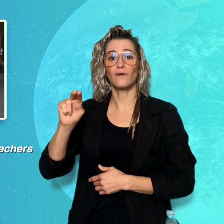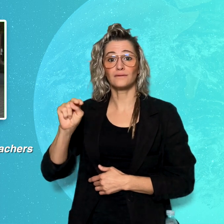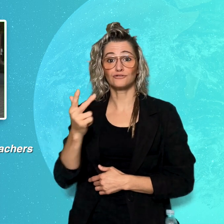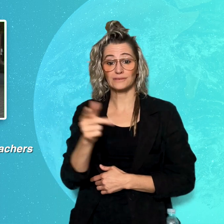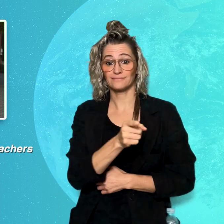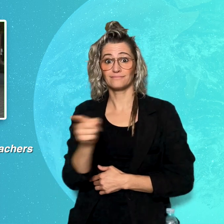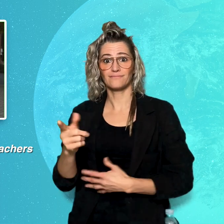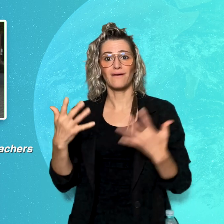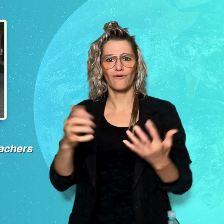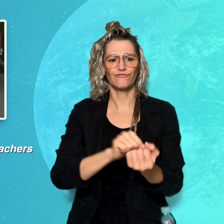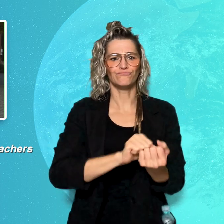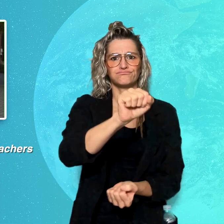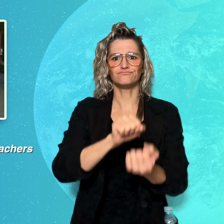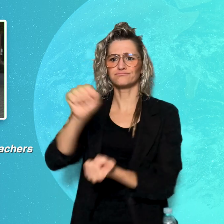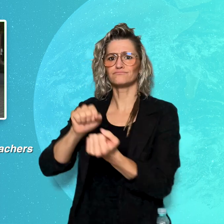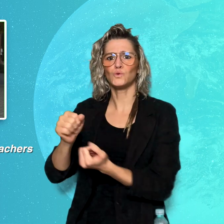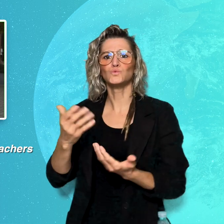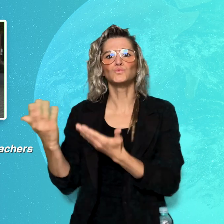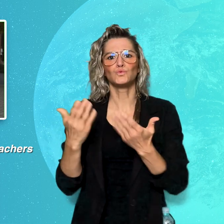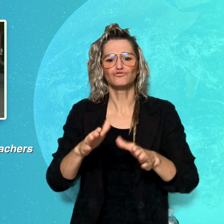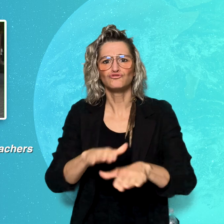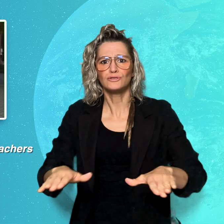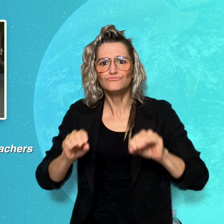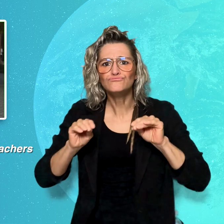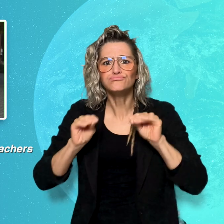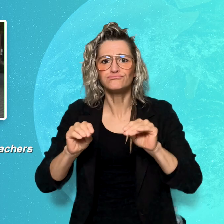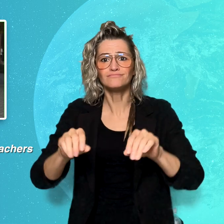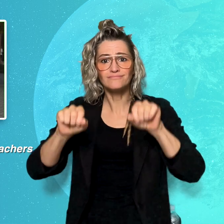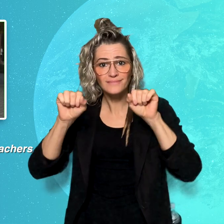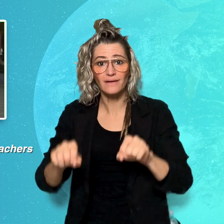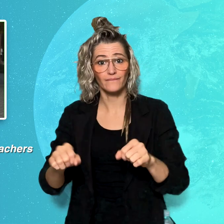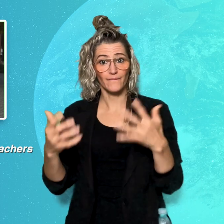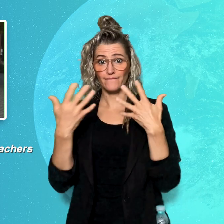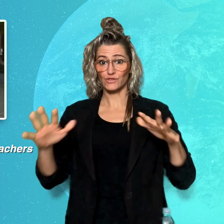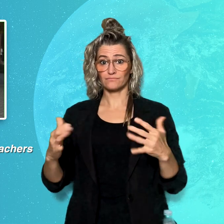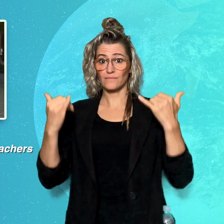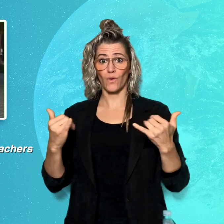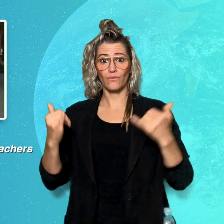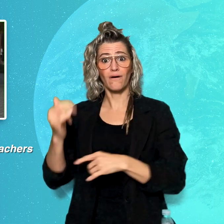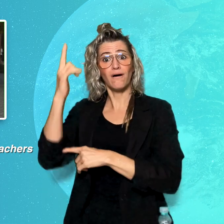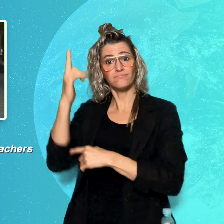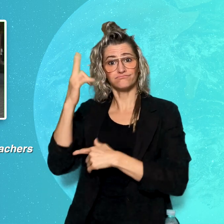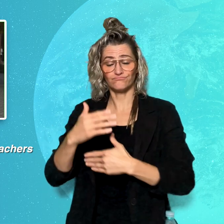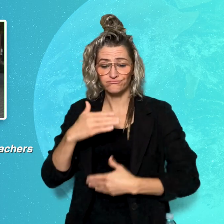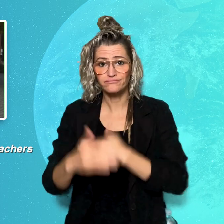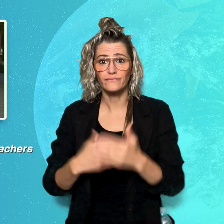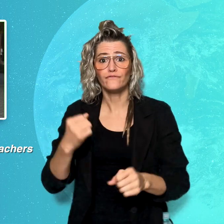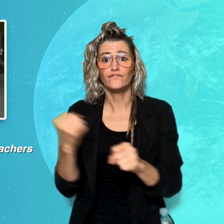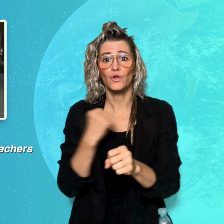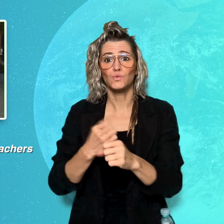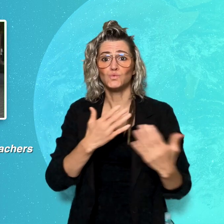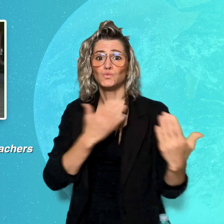school teachers and have already begun working in the classroom as teachers